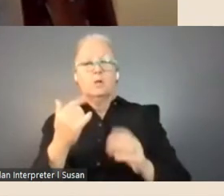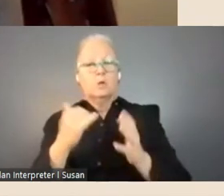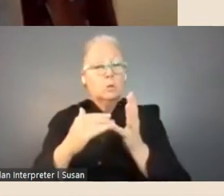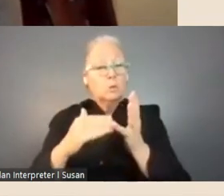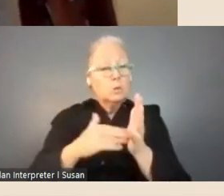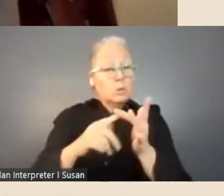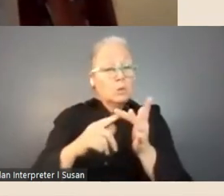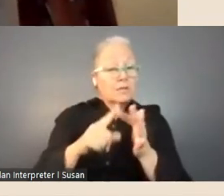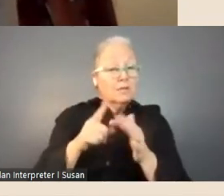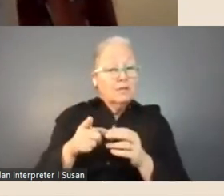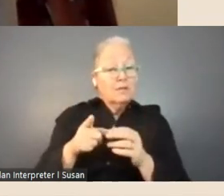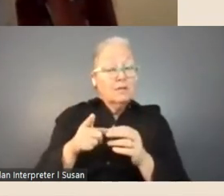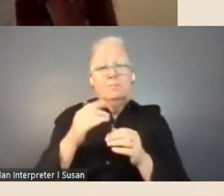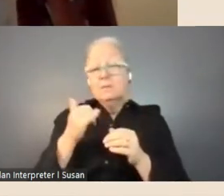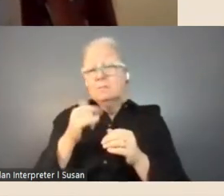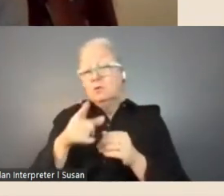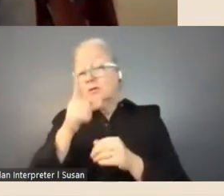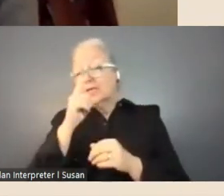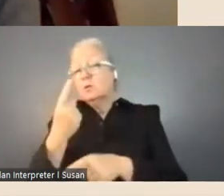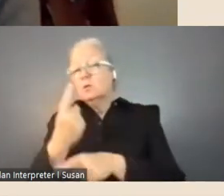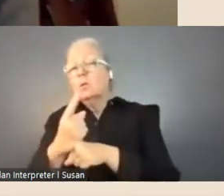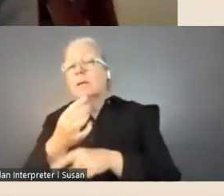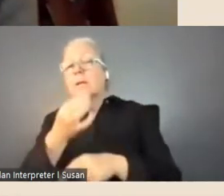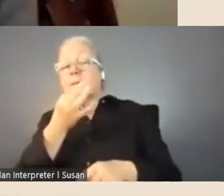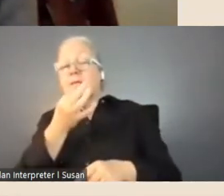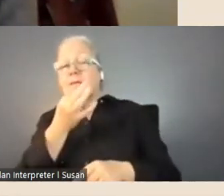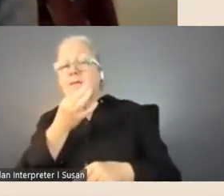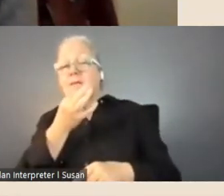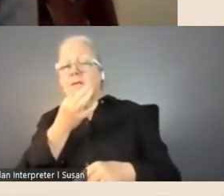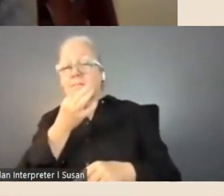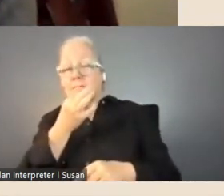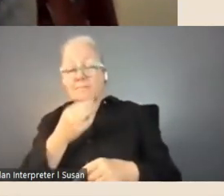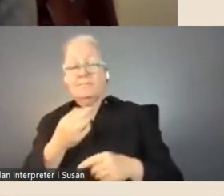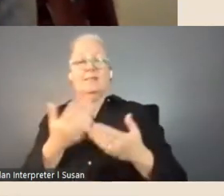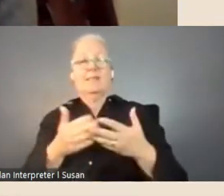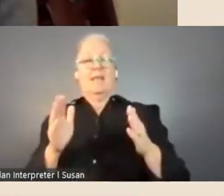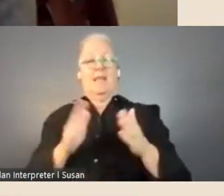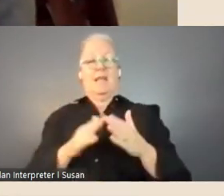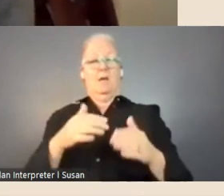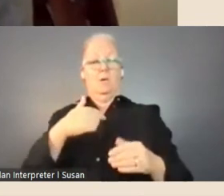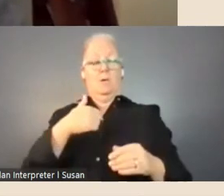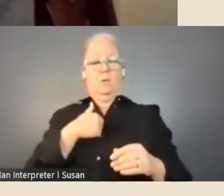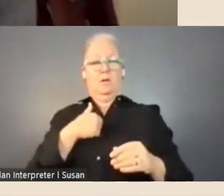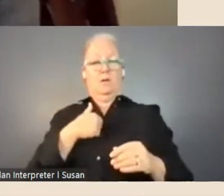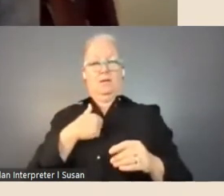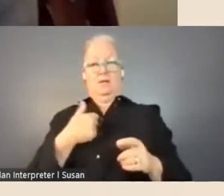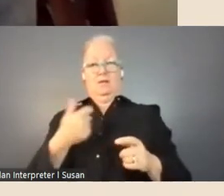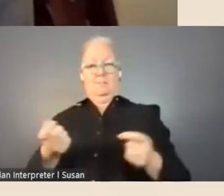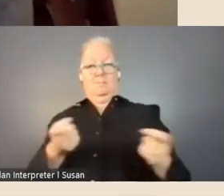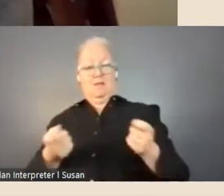maybe just say a few words around the way that we managed helping the current fellows through the